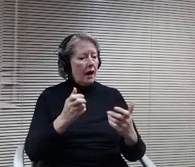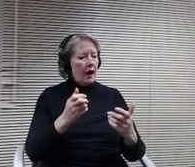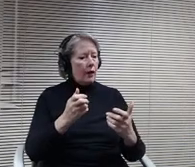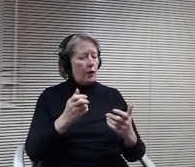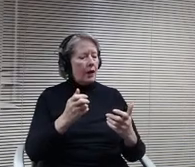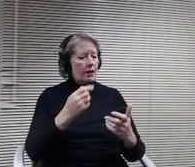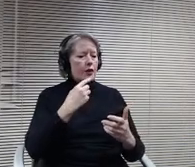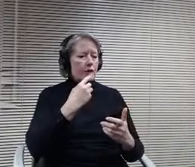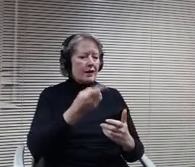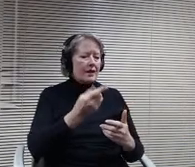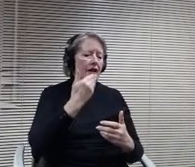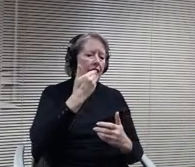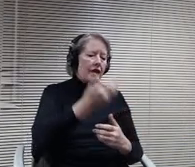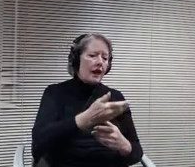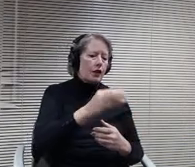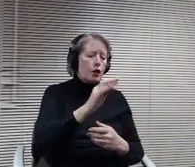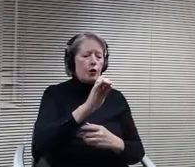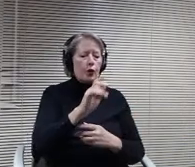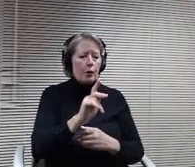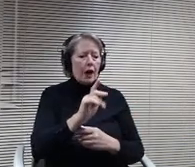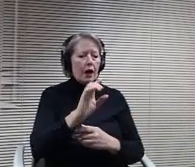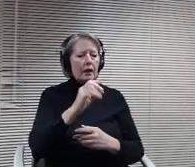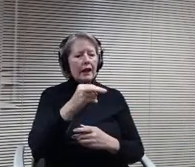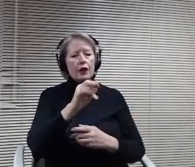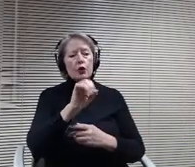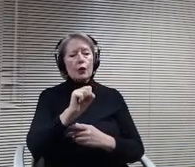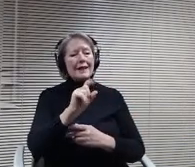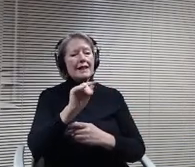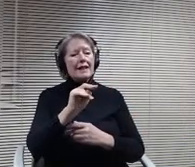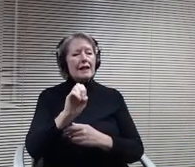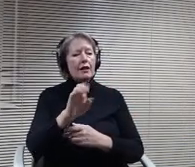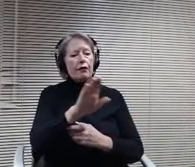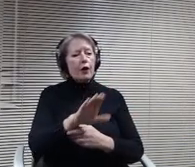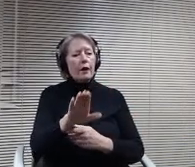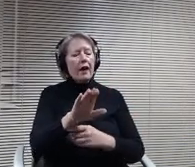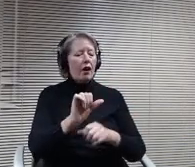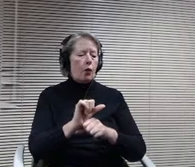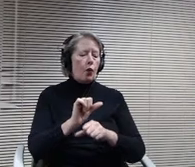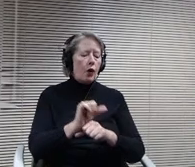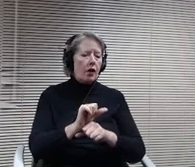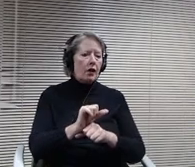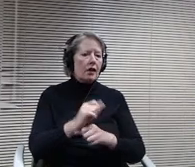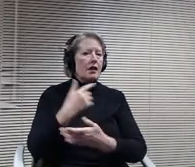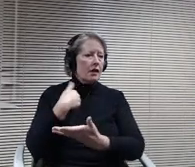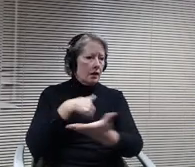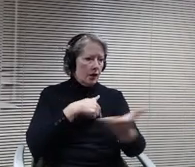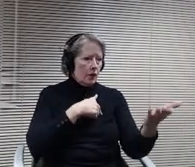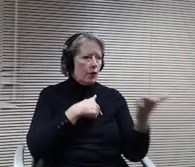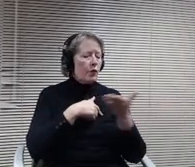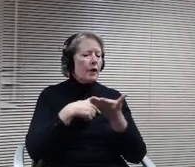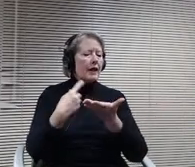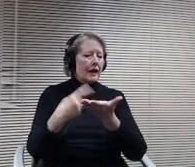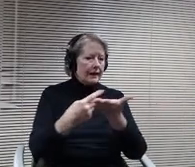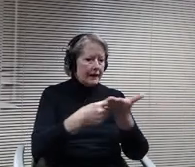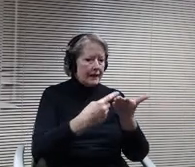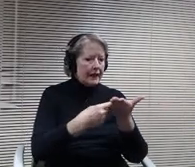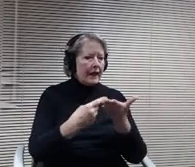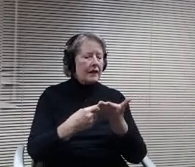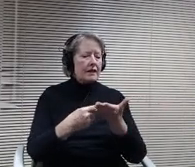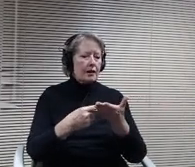their work. I know we had talked a lot about doing subcommittees on variety of these policies and elected in some cases not too,